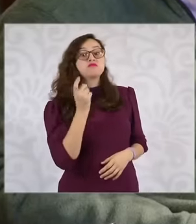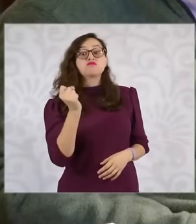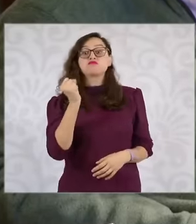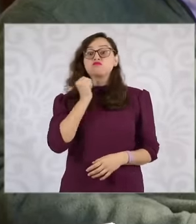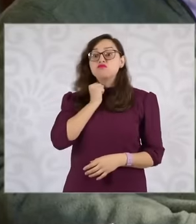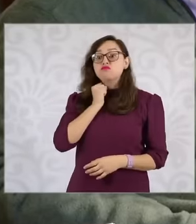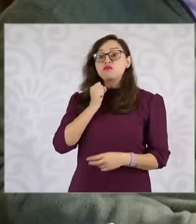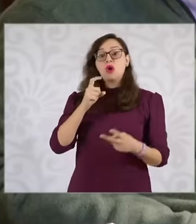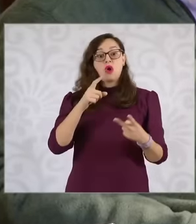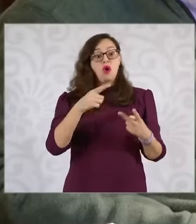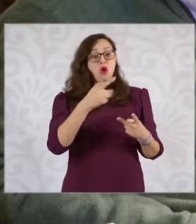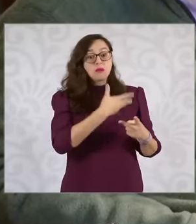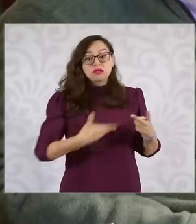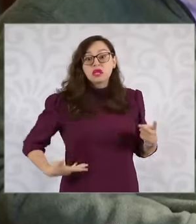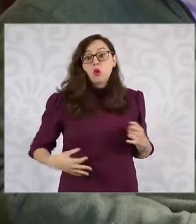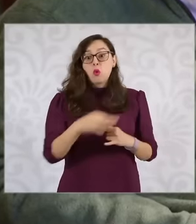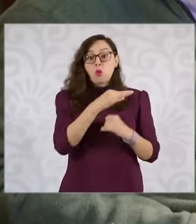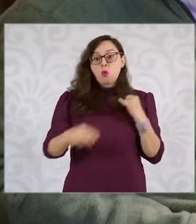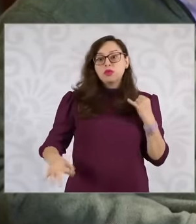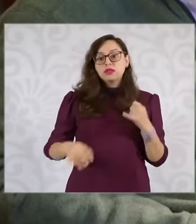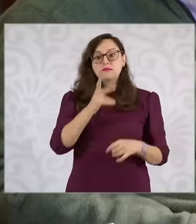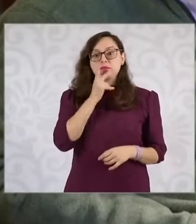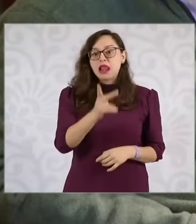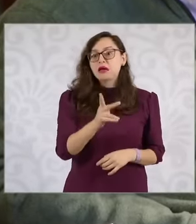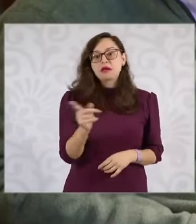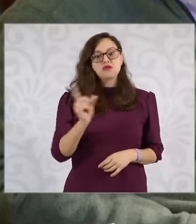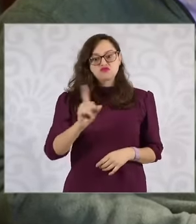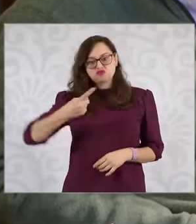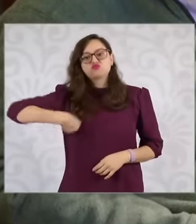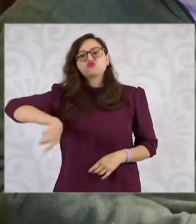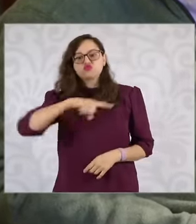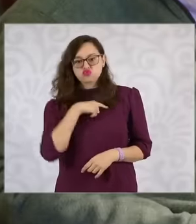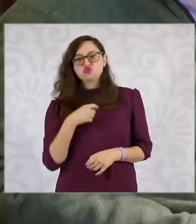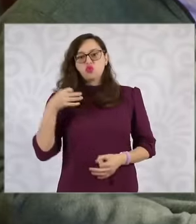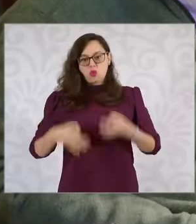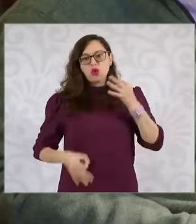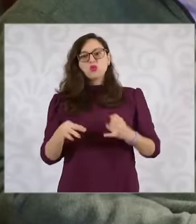They are not the judges. We must give time to the judicial processes. What would be their position on